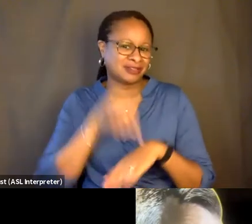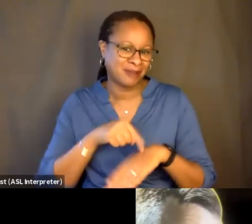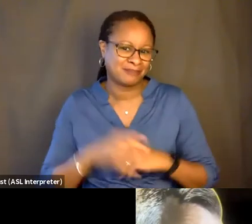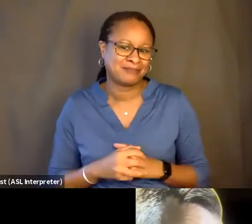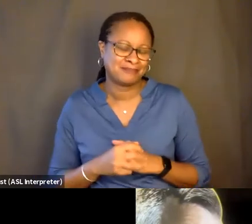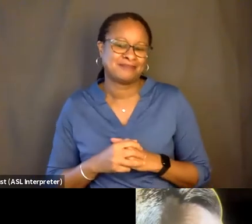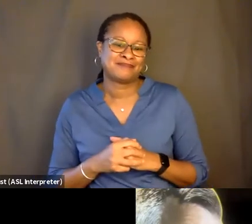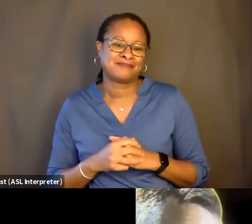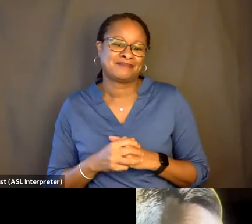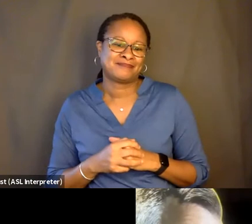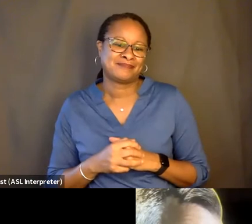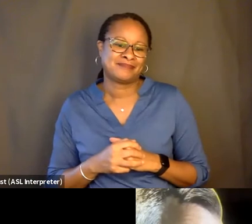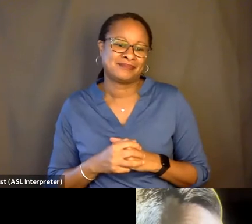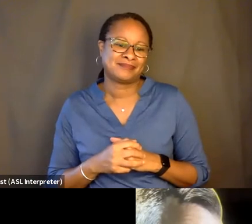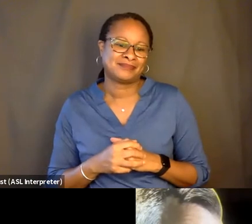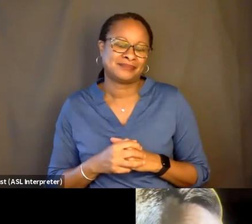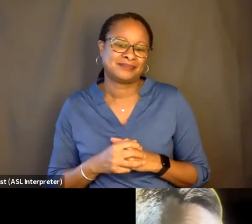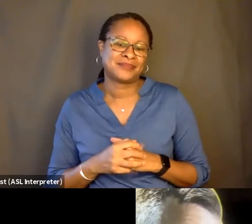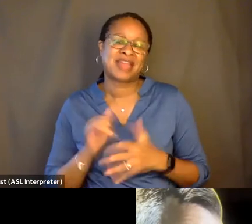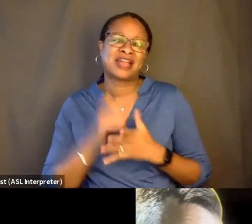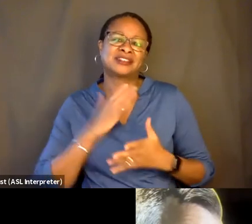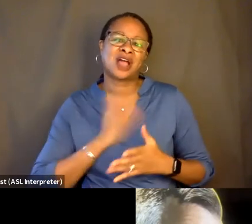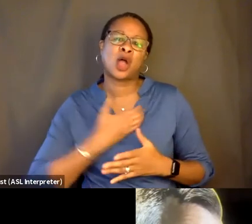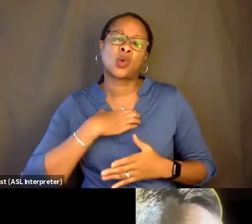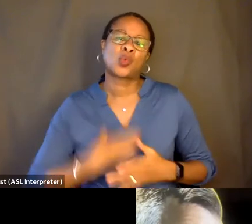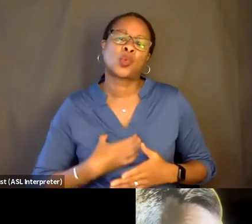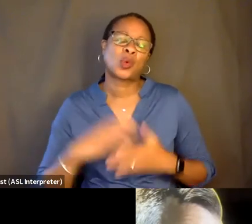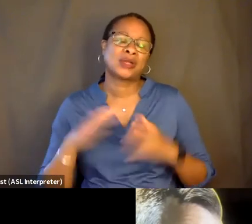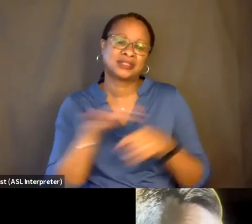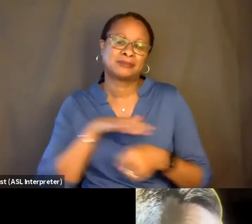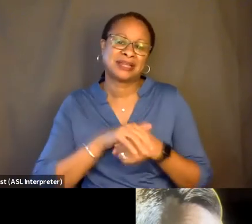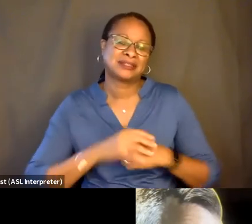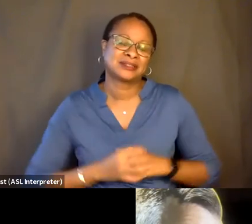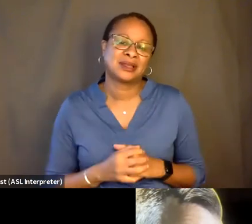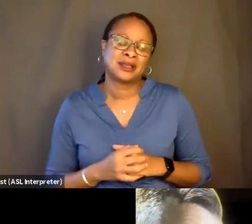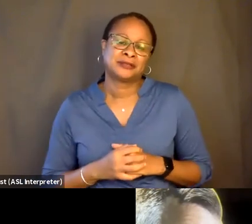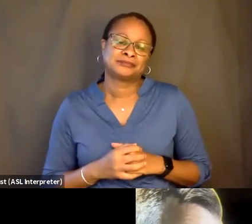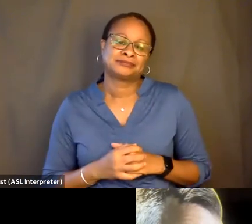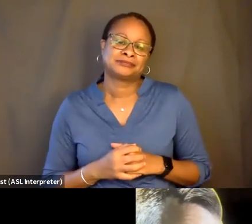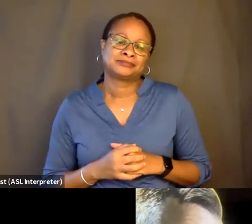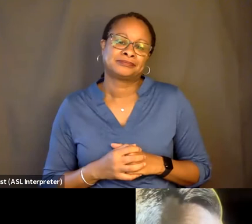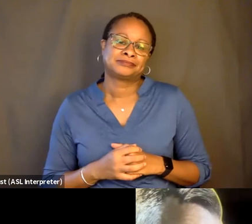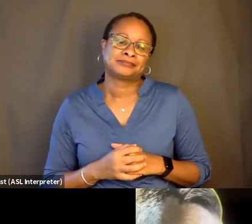So that-- that's our wish space. And I think, in some ways, as filmmakers or cinematographers,